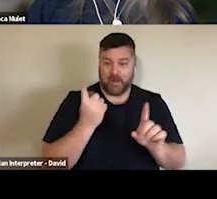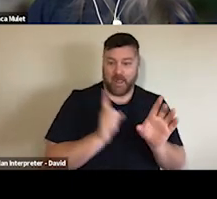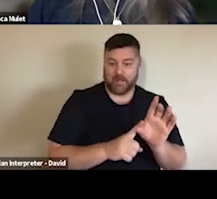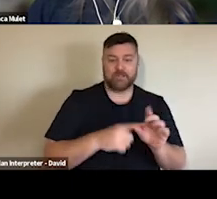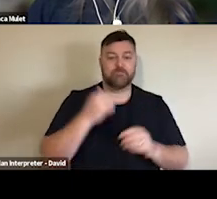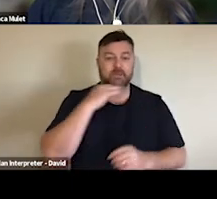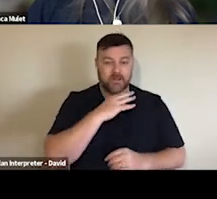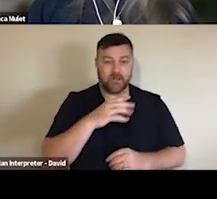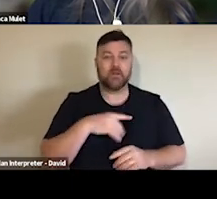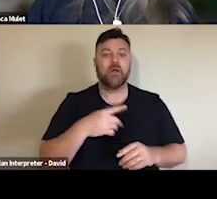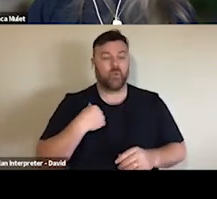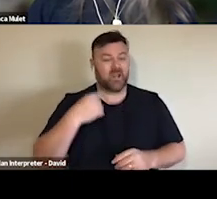say, "Oh, we're marketing our programs in Los Angeles."